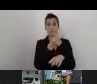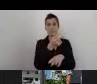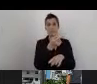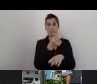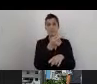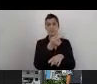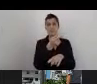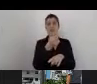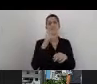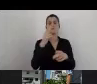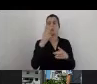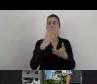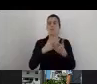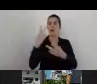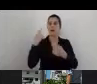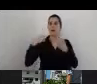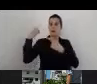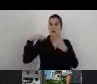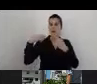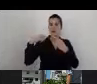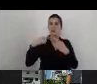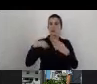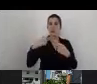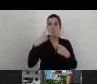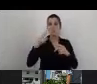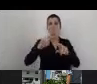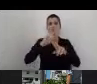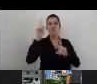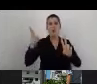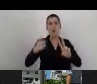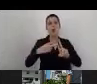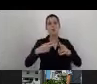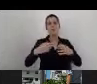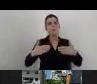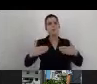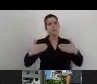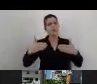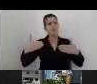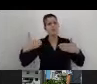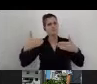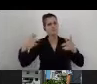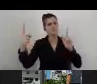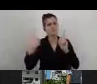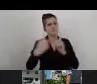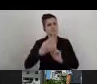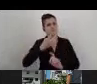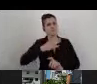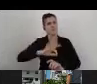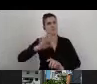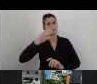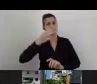we see a world that is progressing towards accessibility, towards inclusive environments.